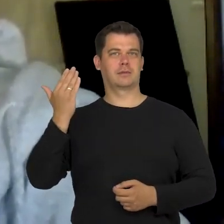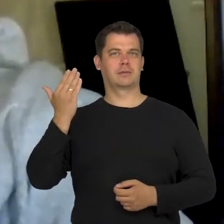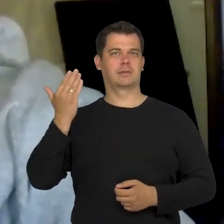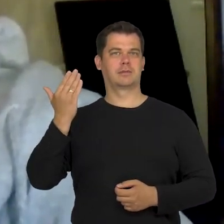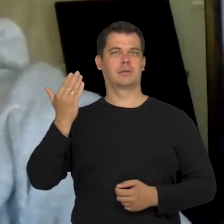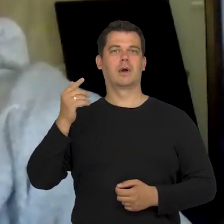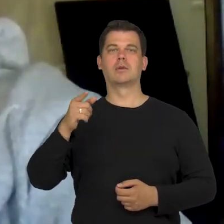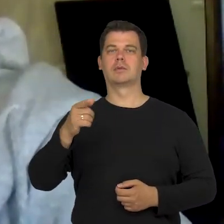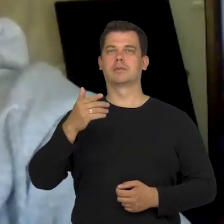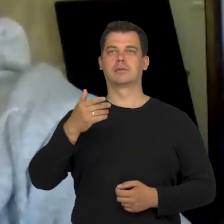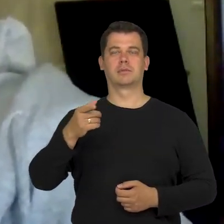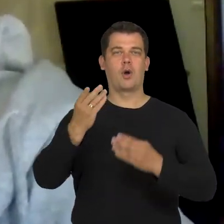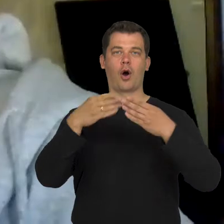those camps would not be there.